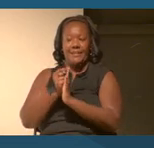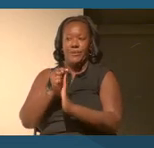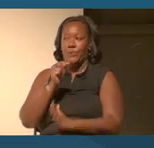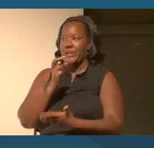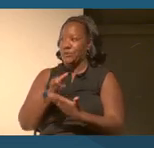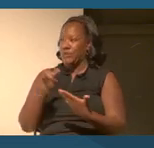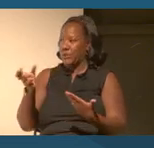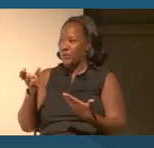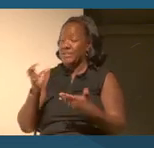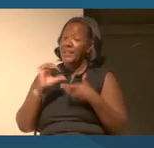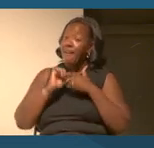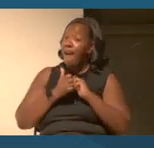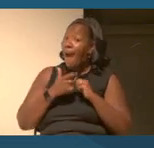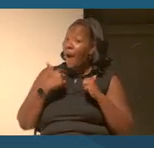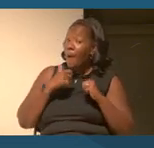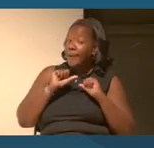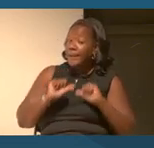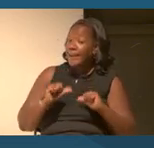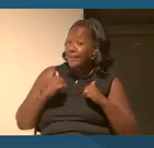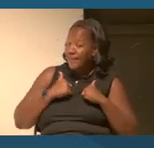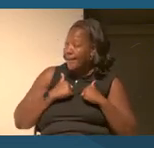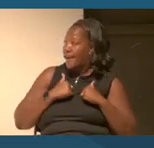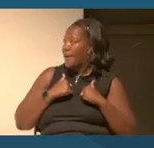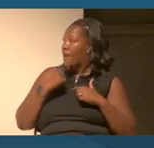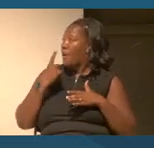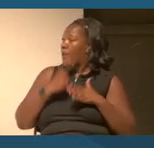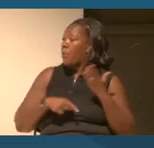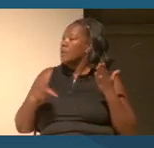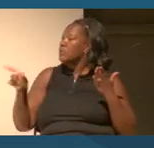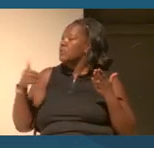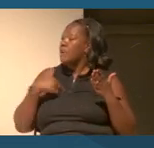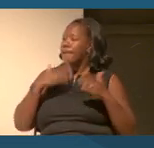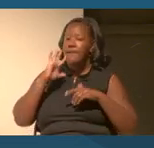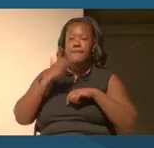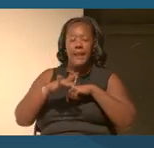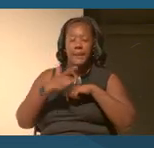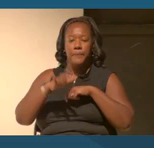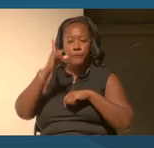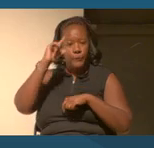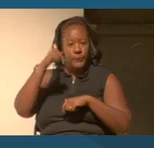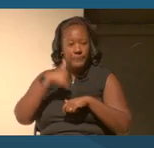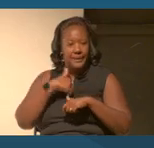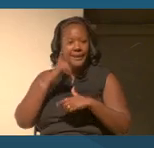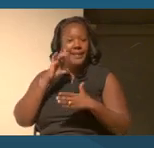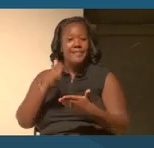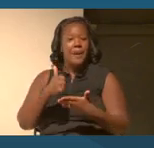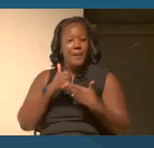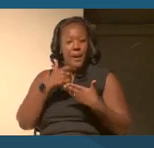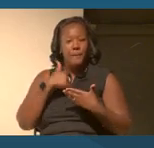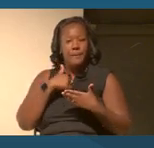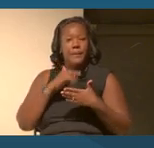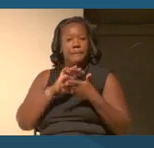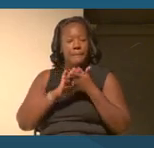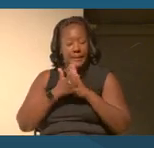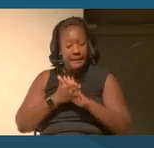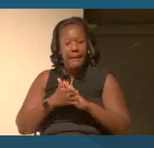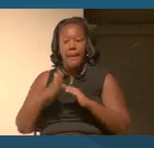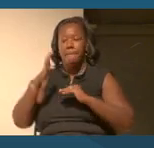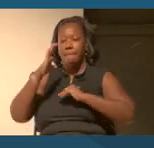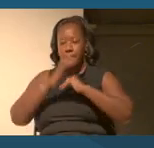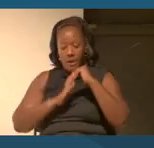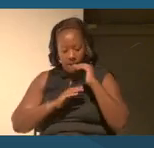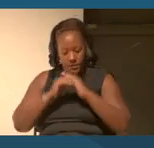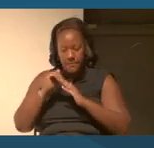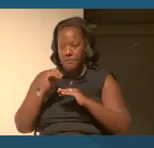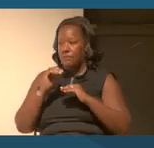How can I, what do you have available to me that would help me be more comfortable, confident,